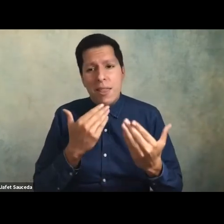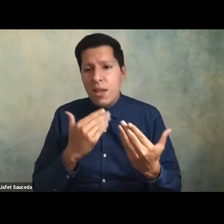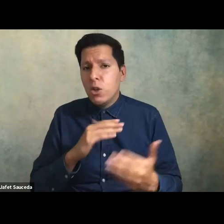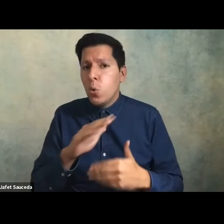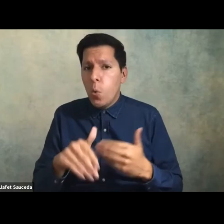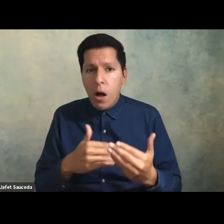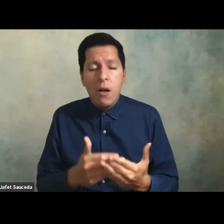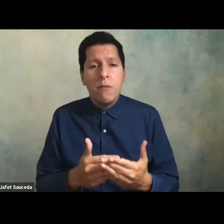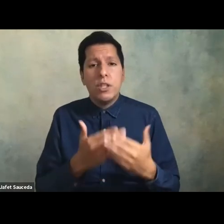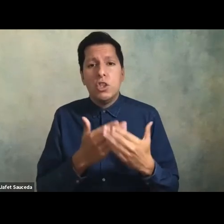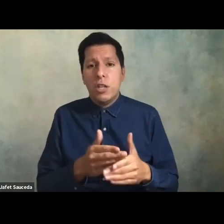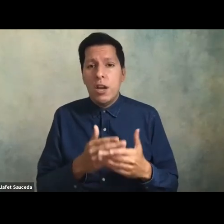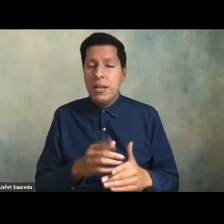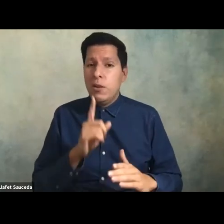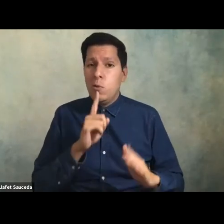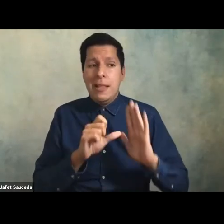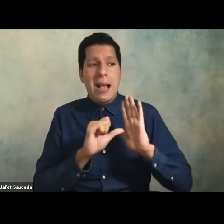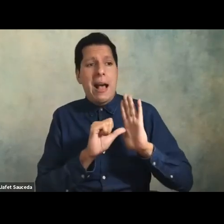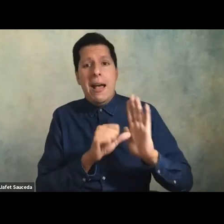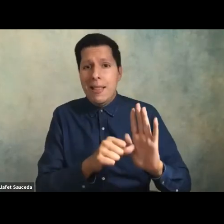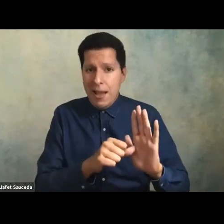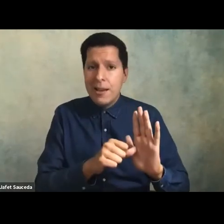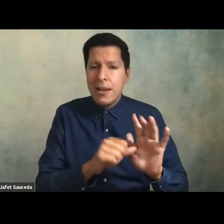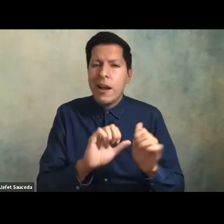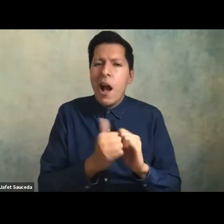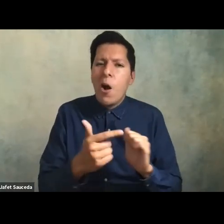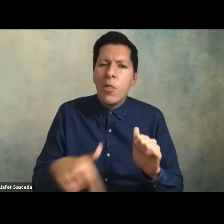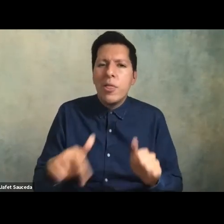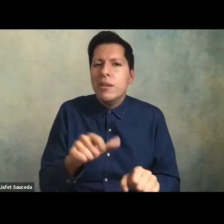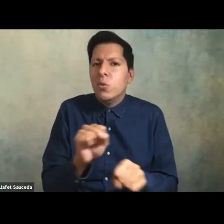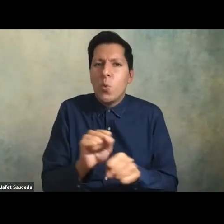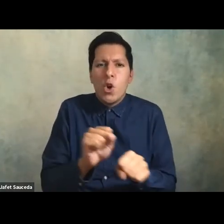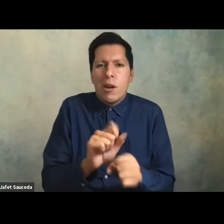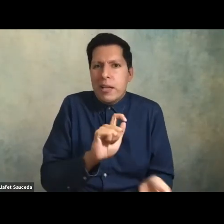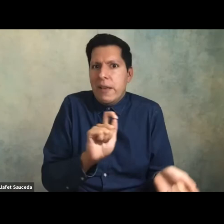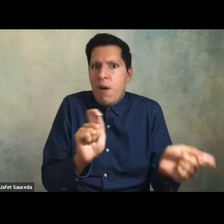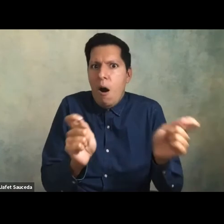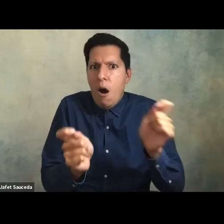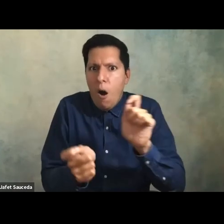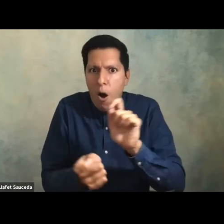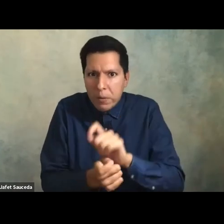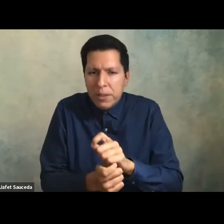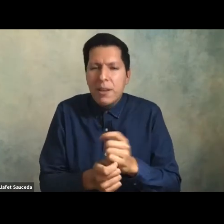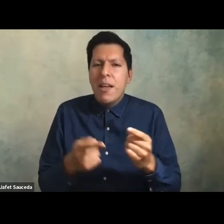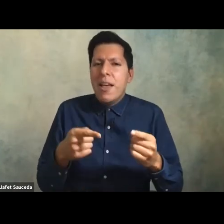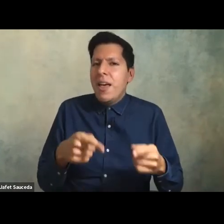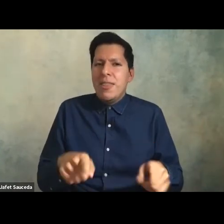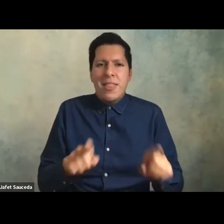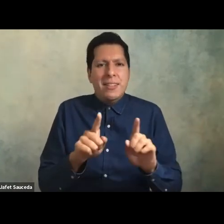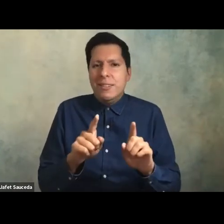for really highlighting the way this work has evolved um in this climate and really um you know